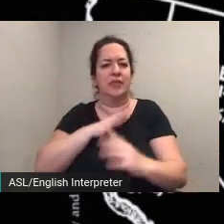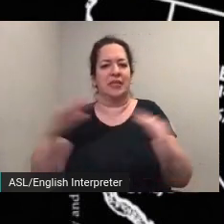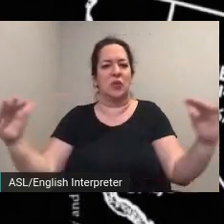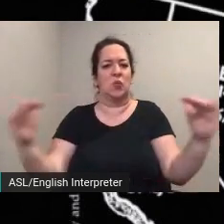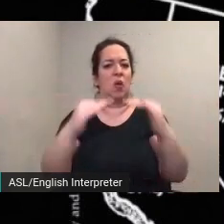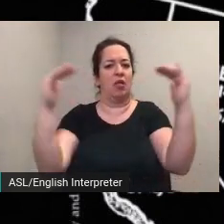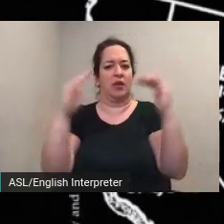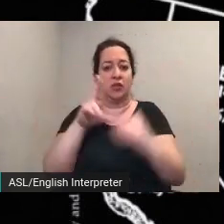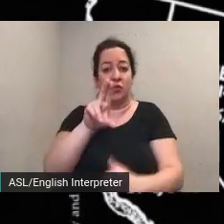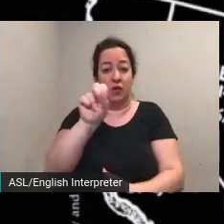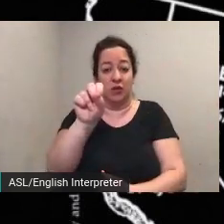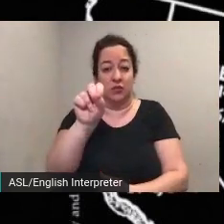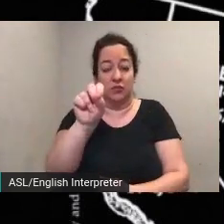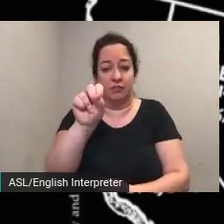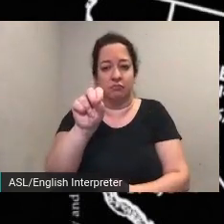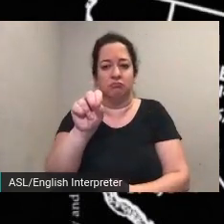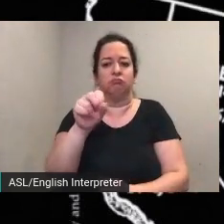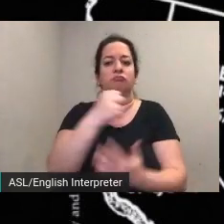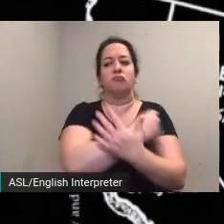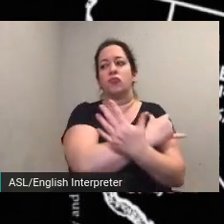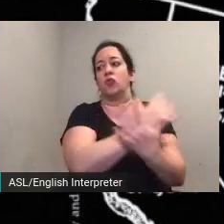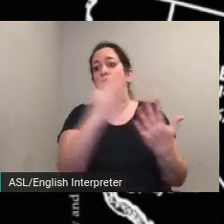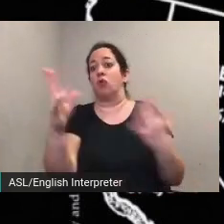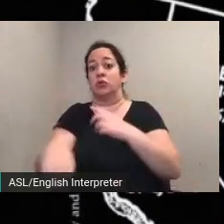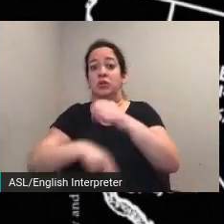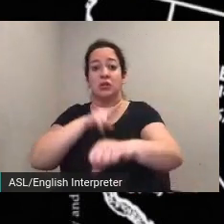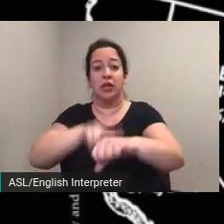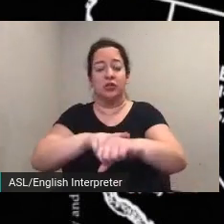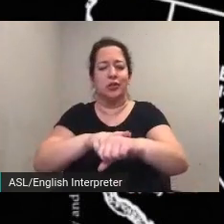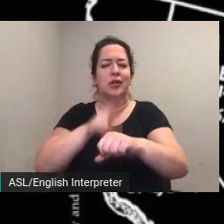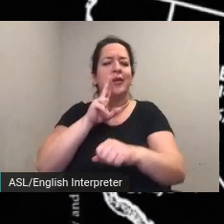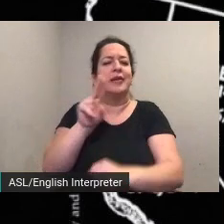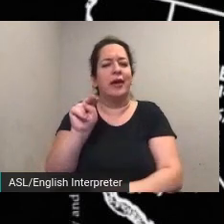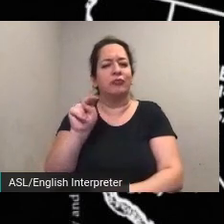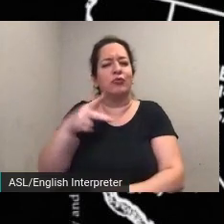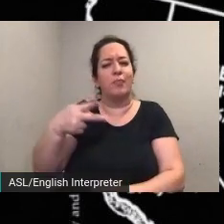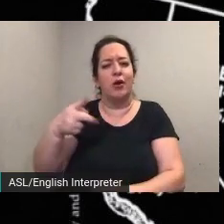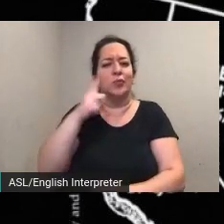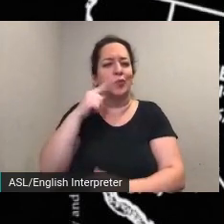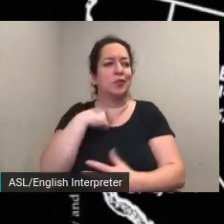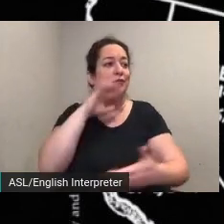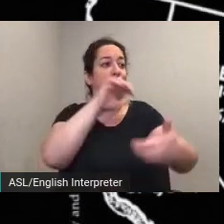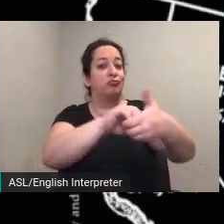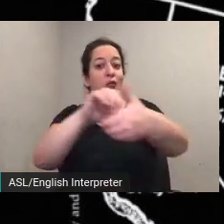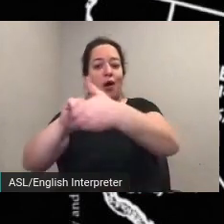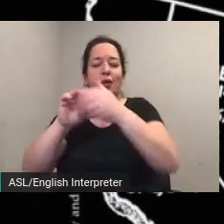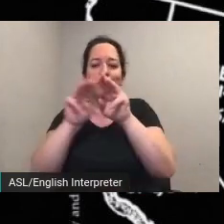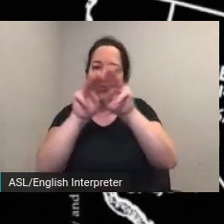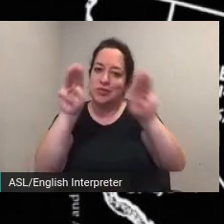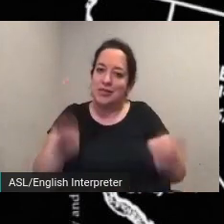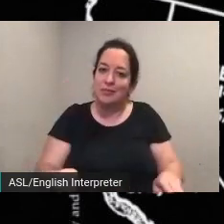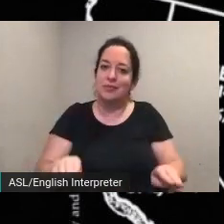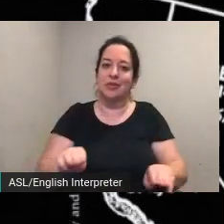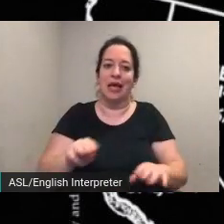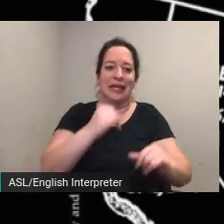nation national parks will join museums and cultural institutions in commemorating the anniversary through